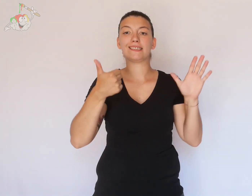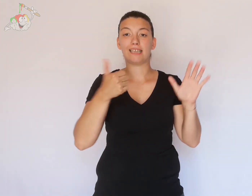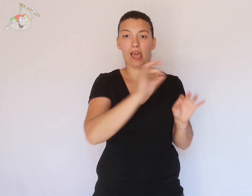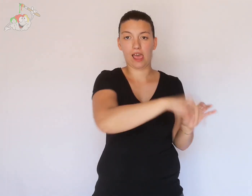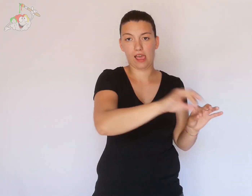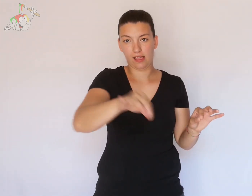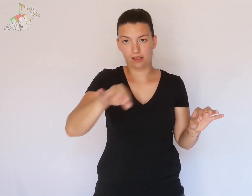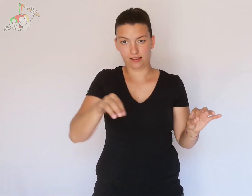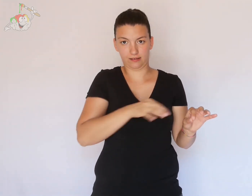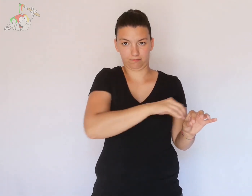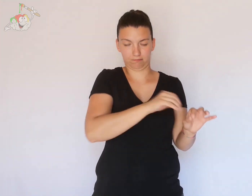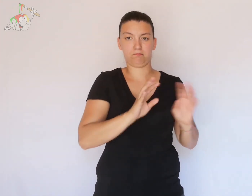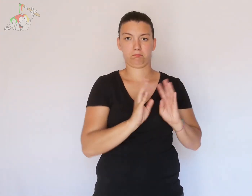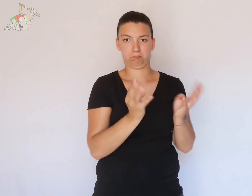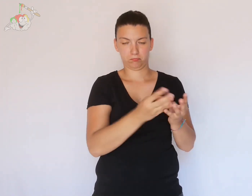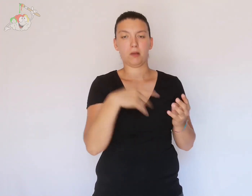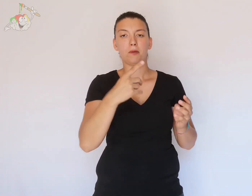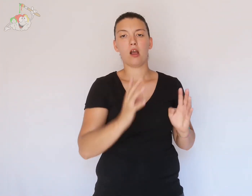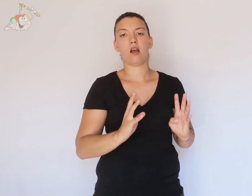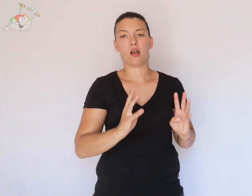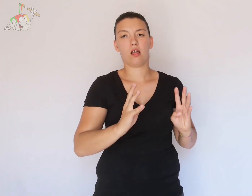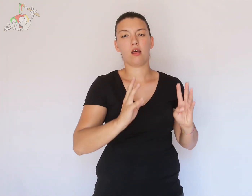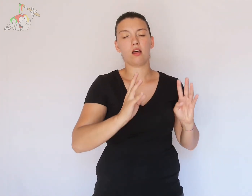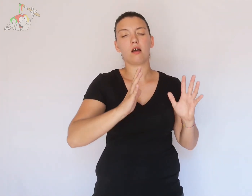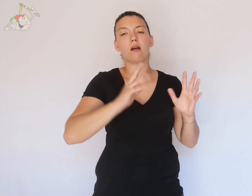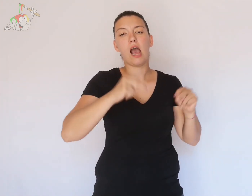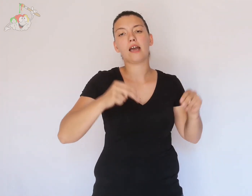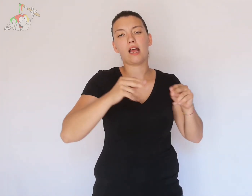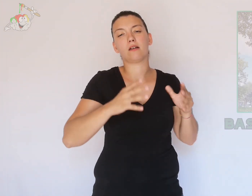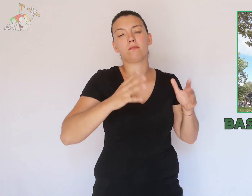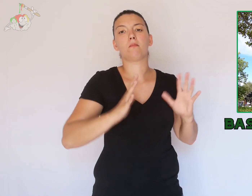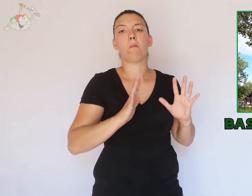He planted six sycamores in a circle, then as the growth lasted years and